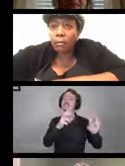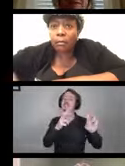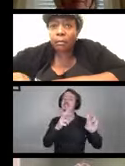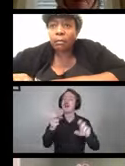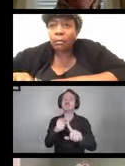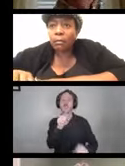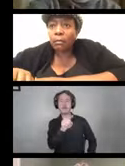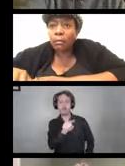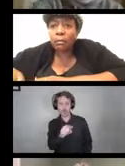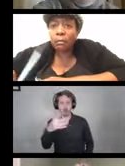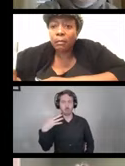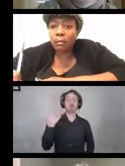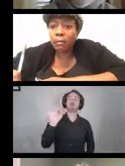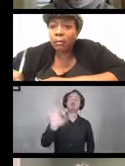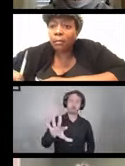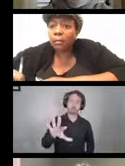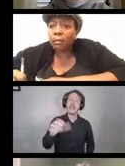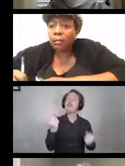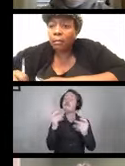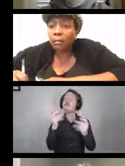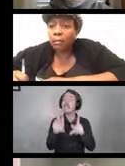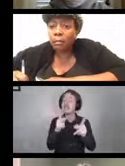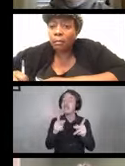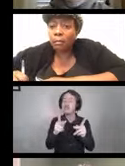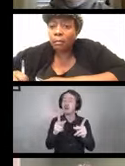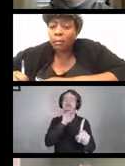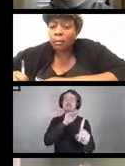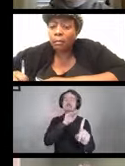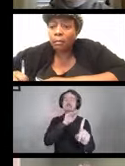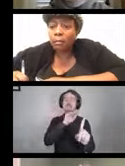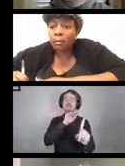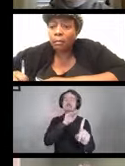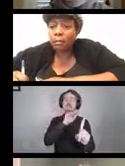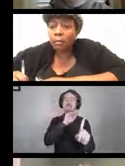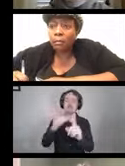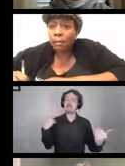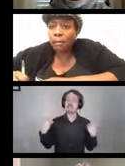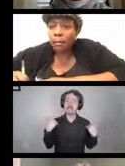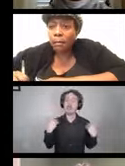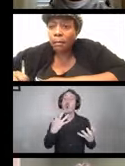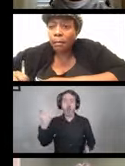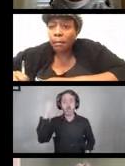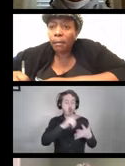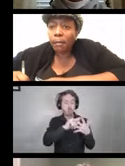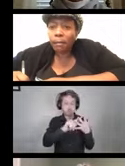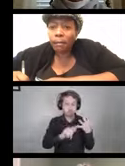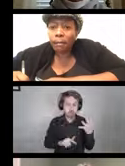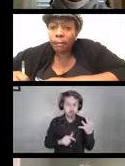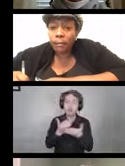A lot of you have reached out and let us know what it is that you need to know about, some things that need to be considered